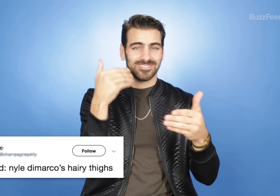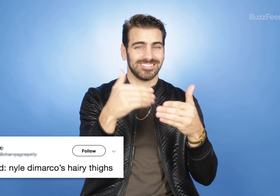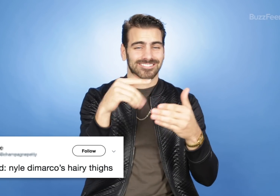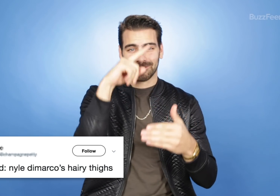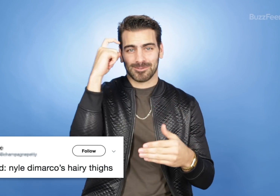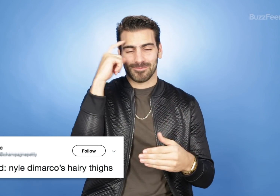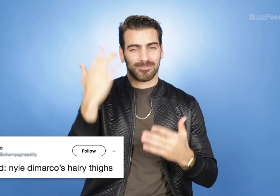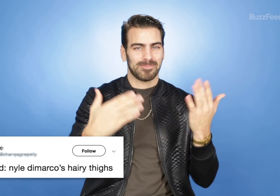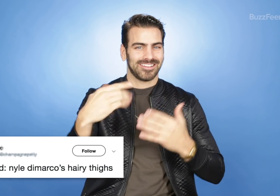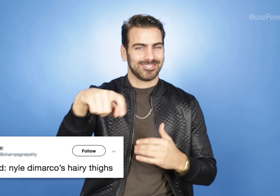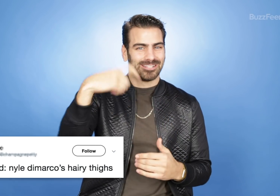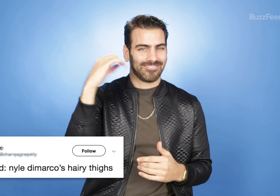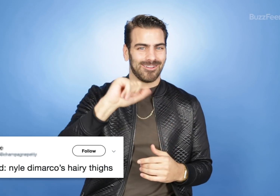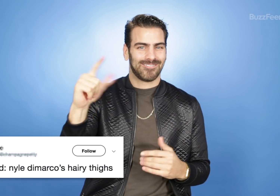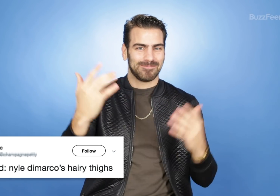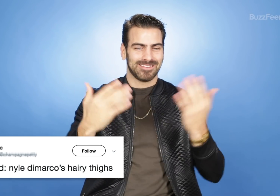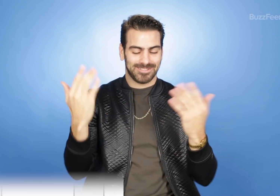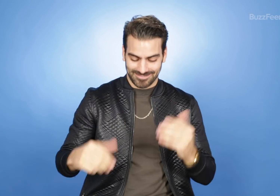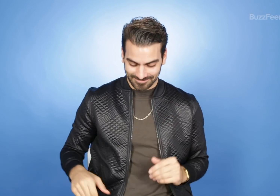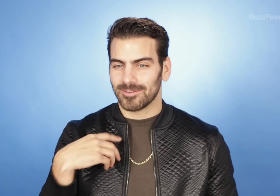You know, it's getting pretty close to summer, I might just shave it all off.